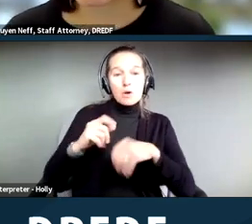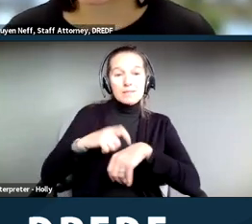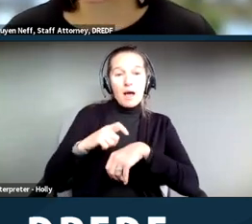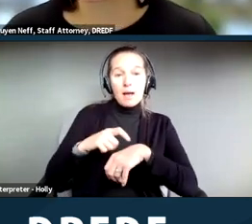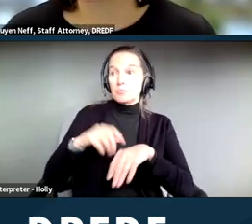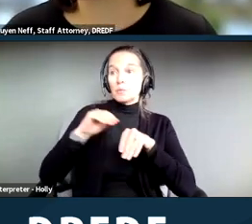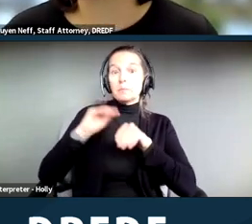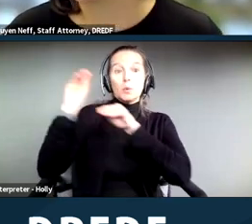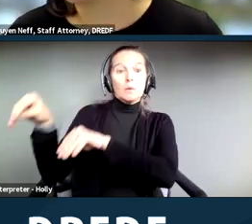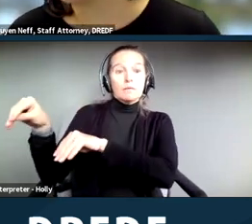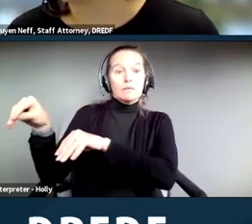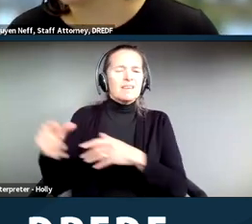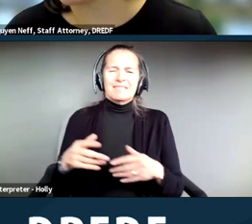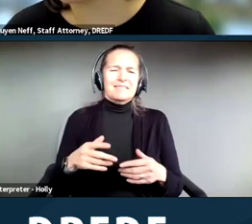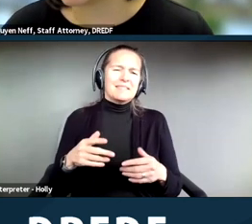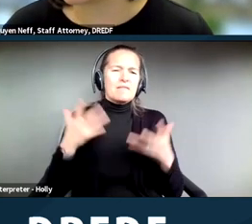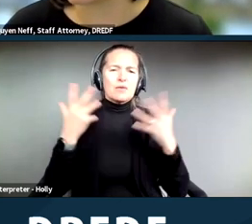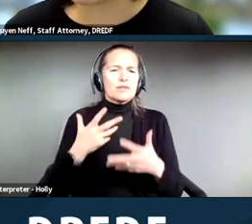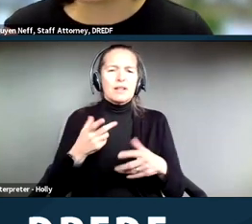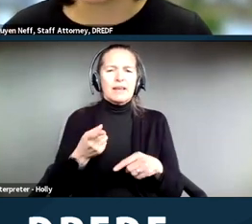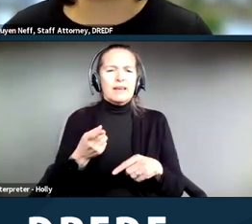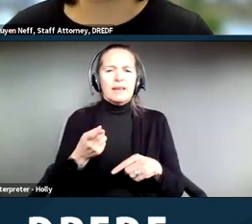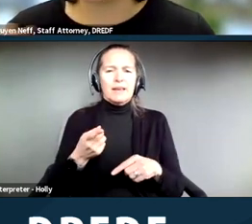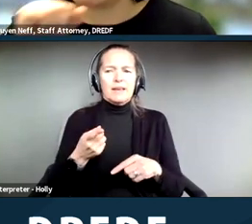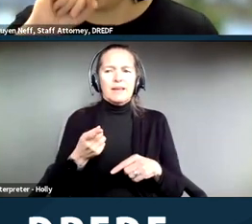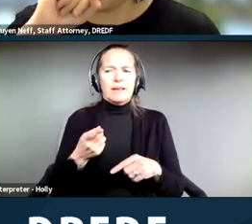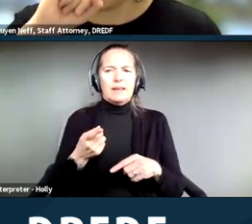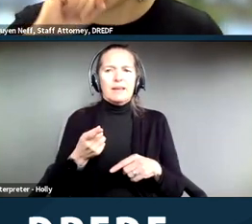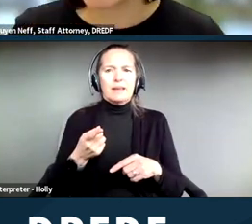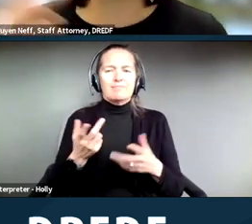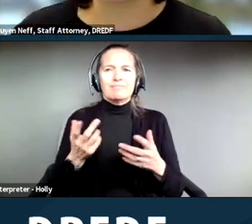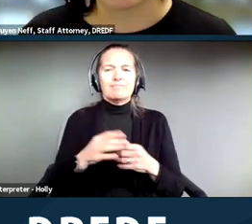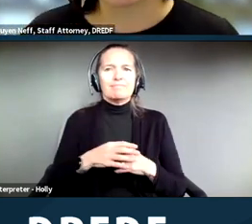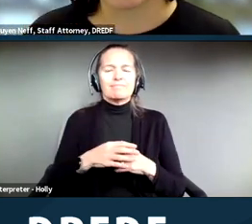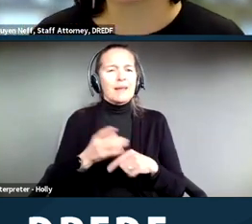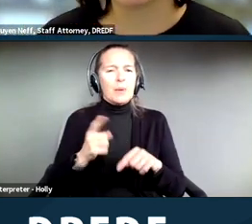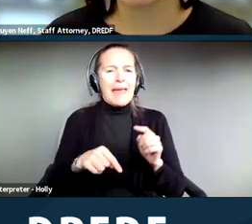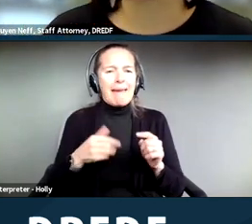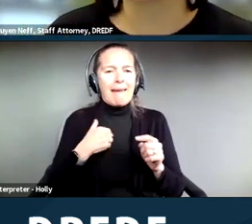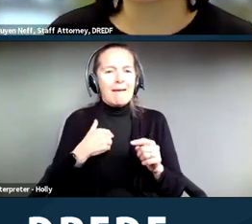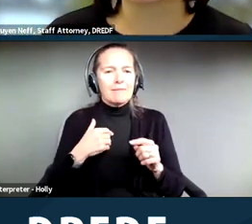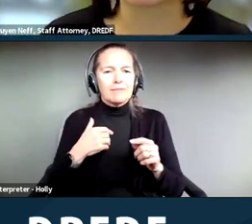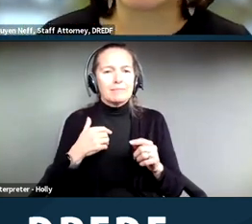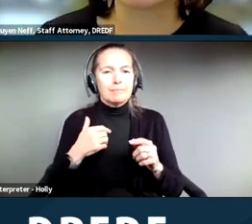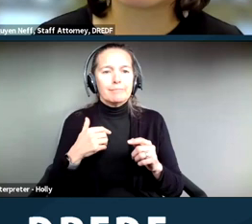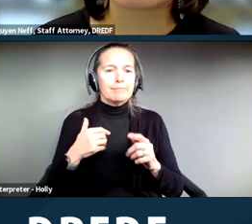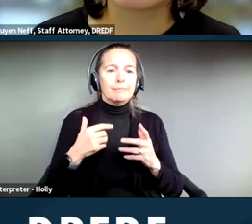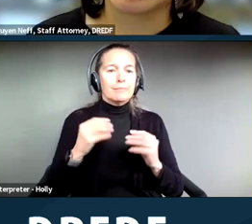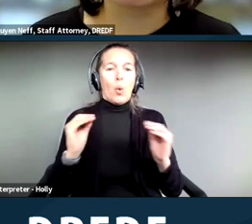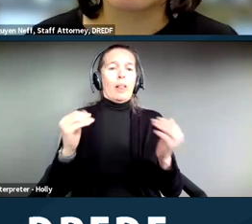that doesn't ‑‑ you can't really have, you know, unlimited amount of time to move. So I think most